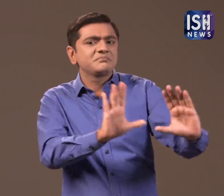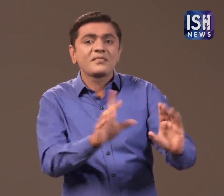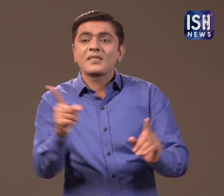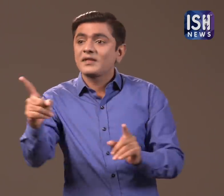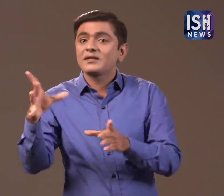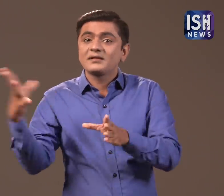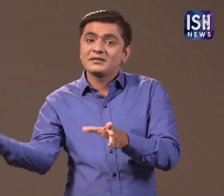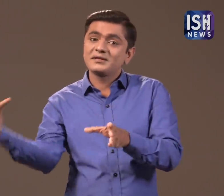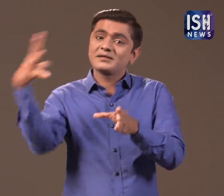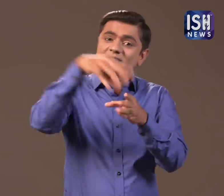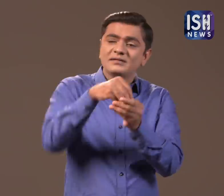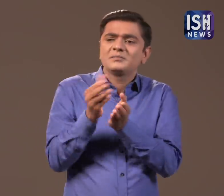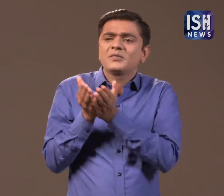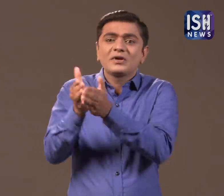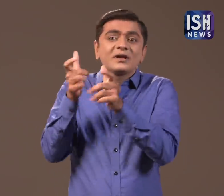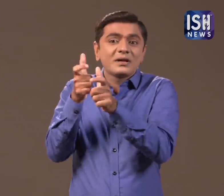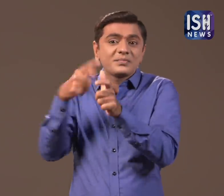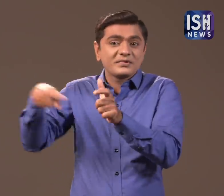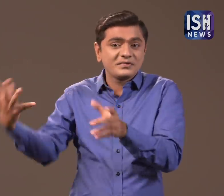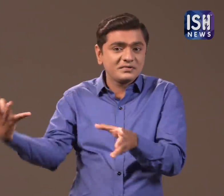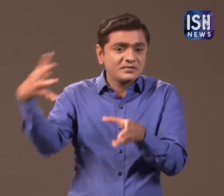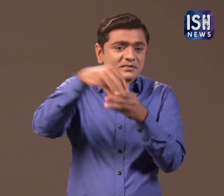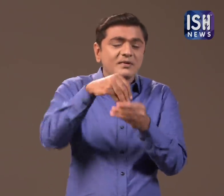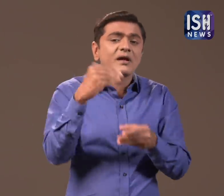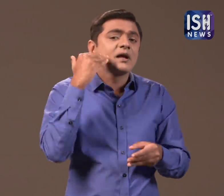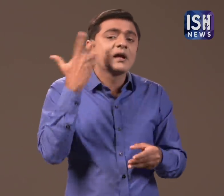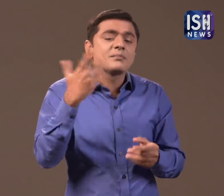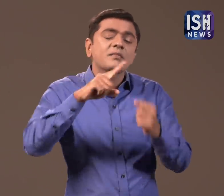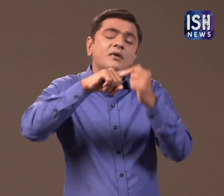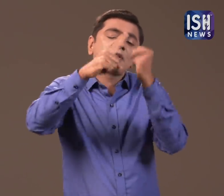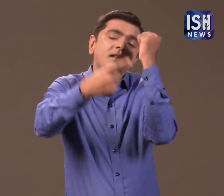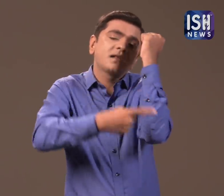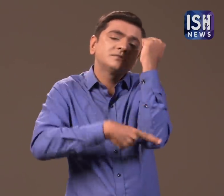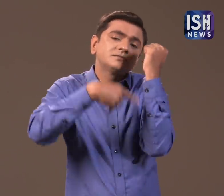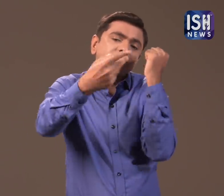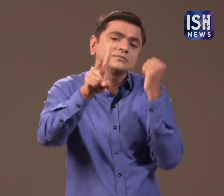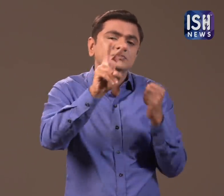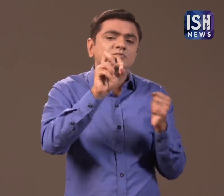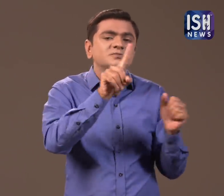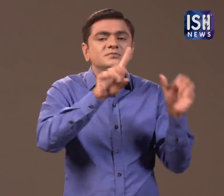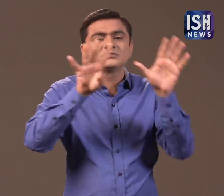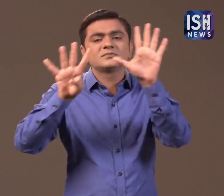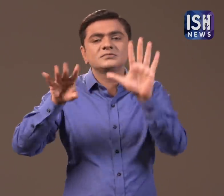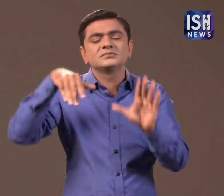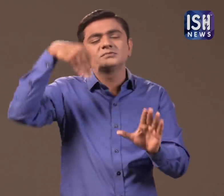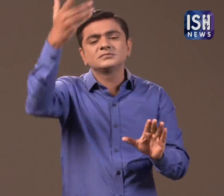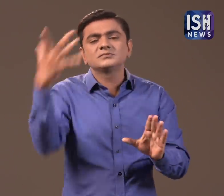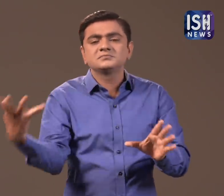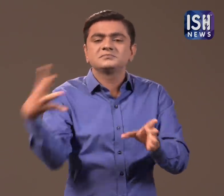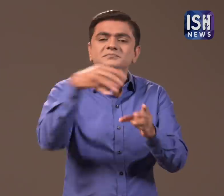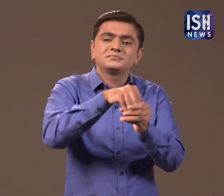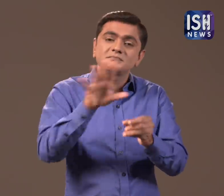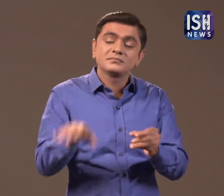It will be ready to join the Indian Navy by the end of 2019.